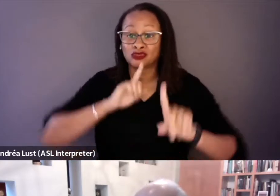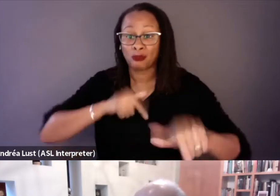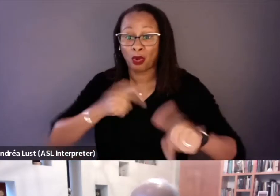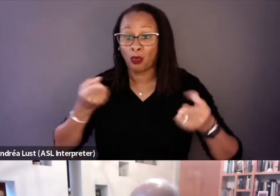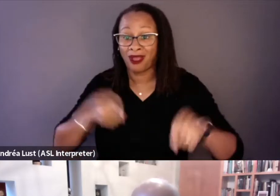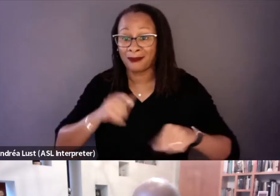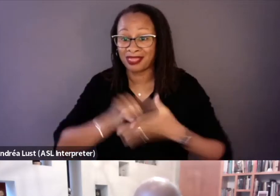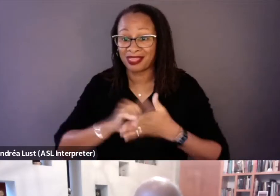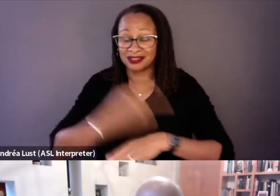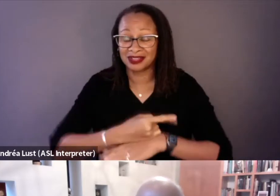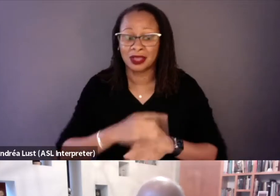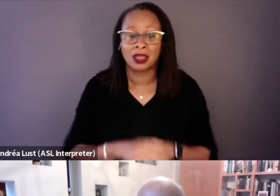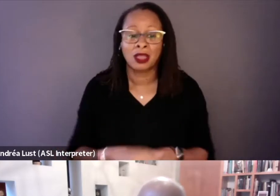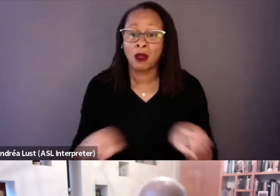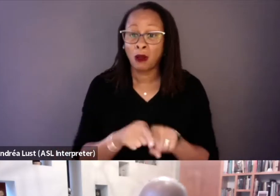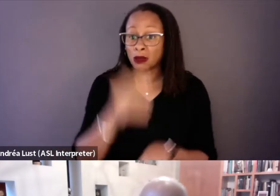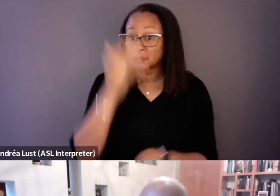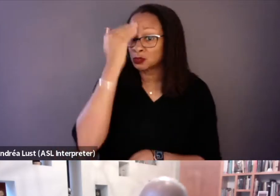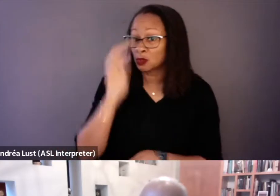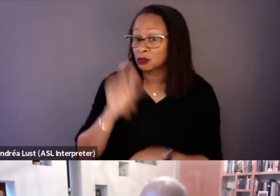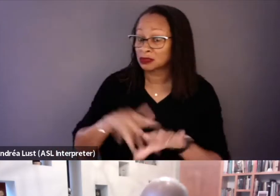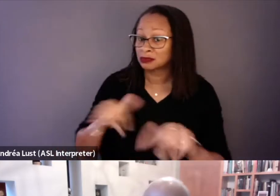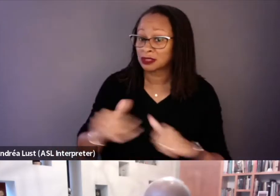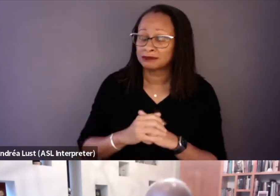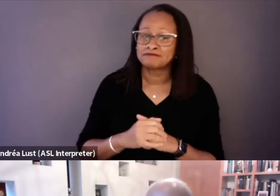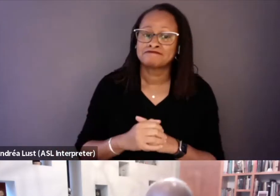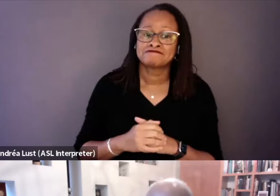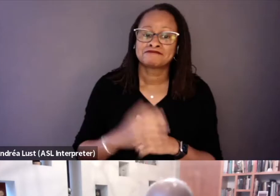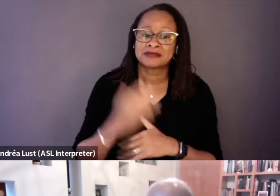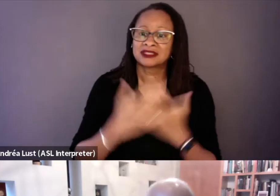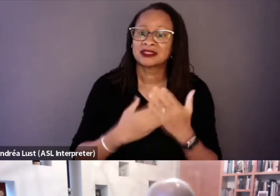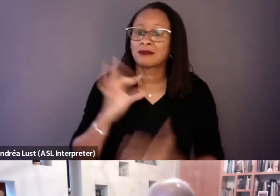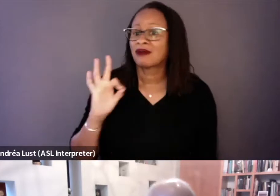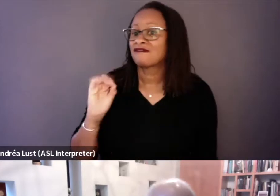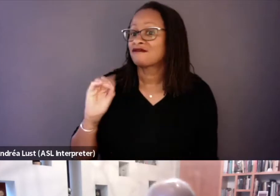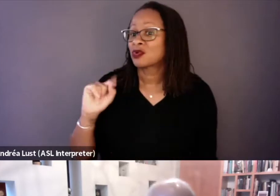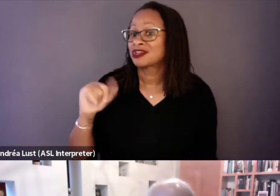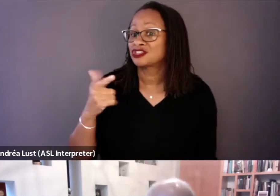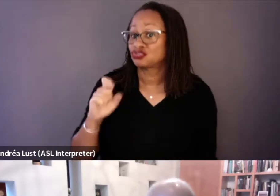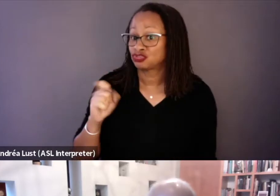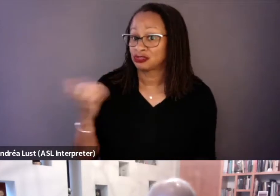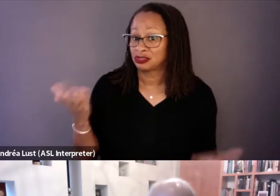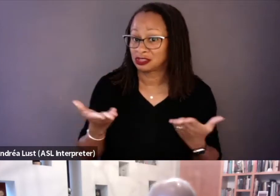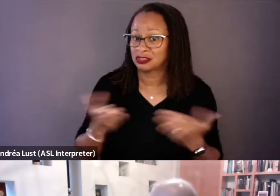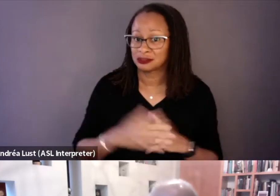And I also knew that there was some footage that existed that I had seen.